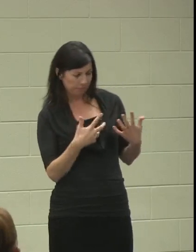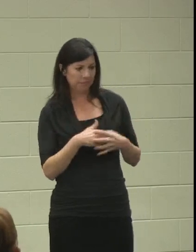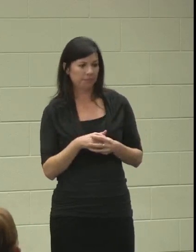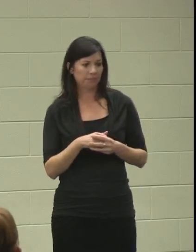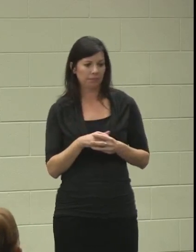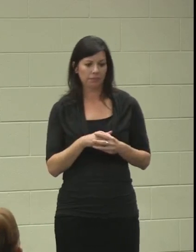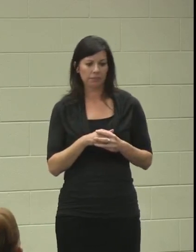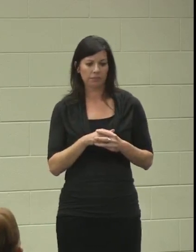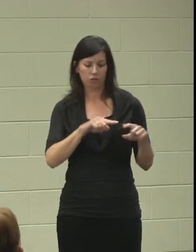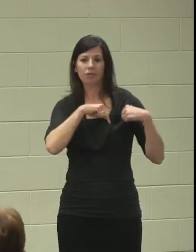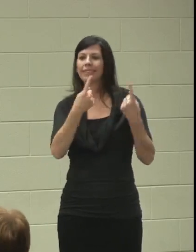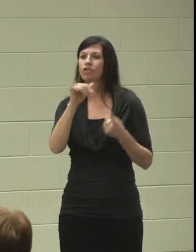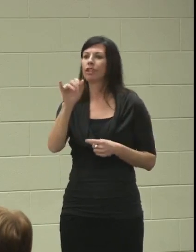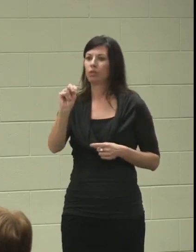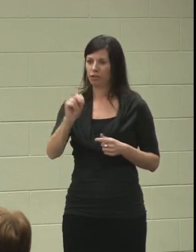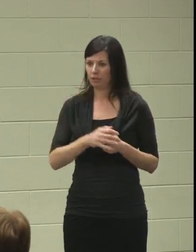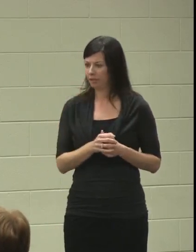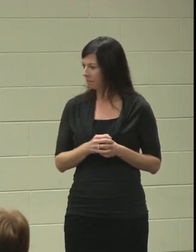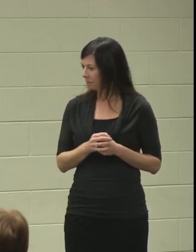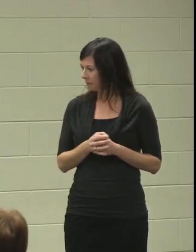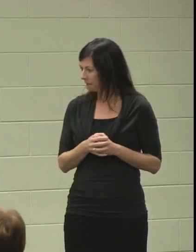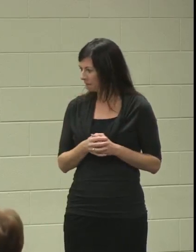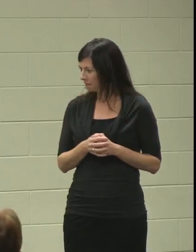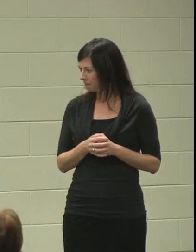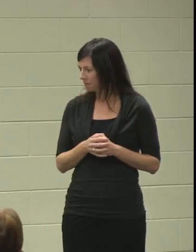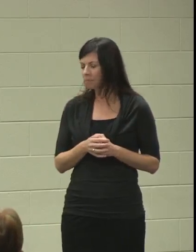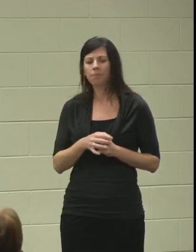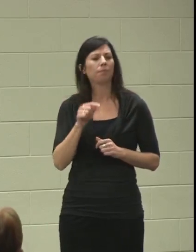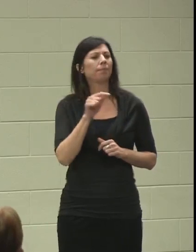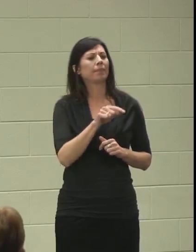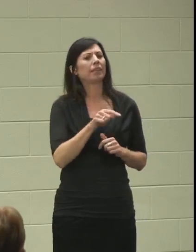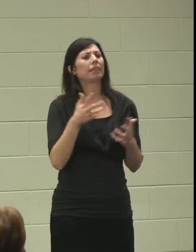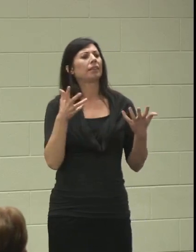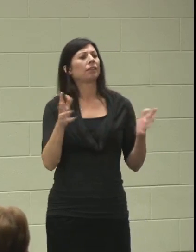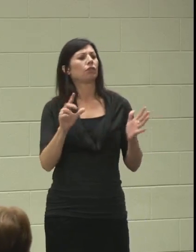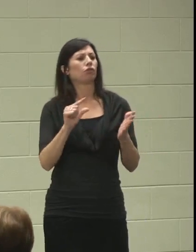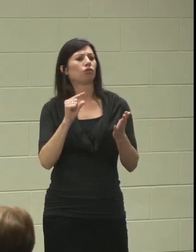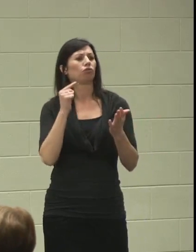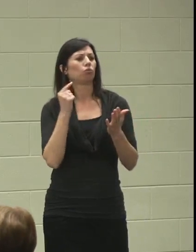"Since January." OK. Zachary graduated in December.